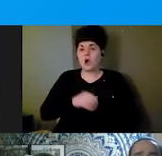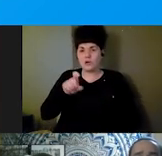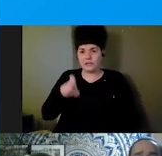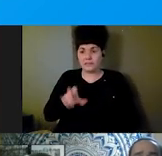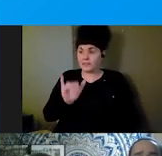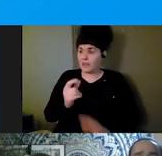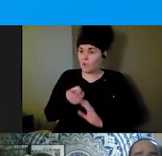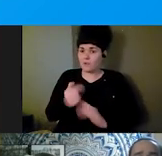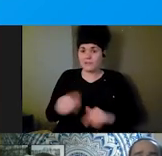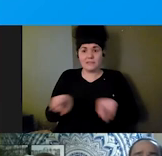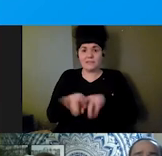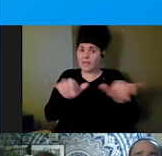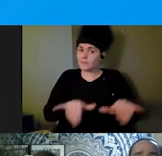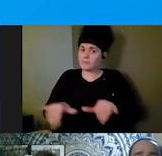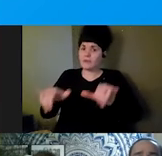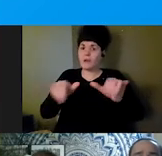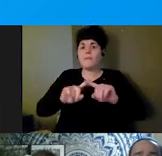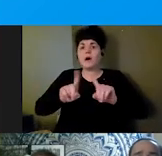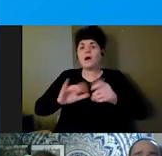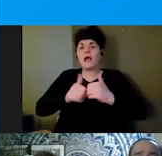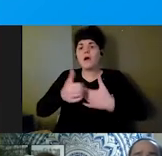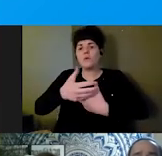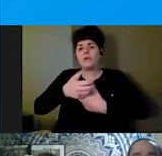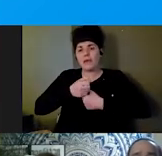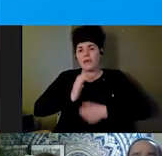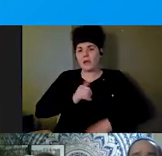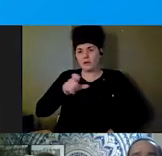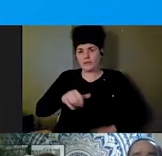else's, but the way our needs are met may be slightly